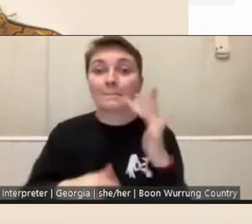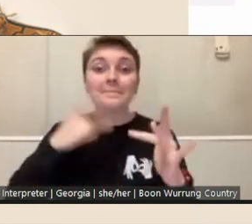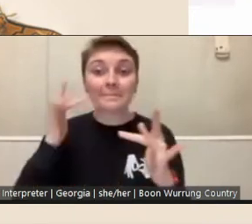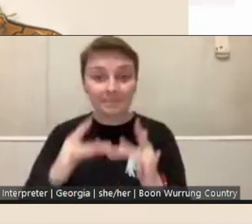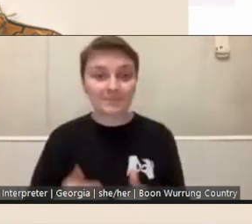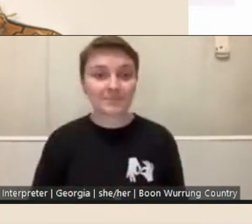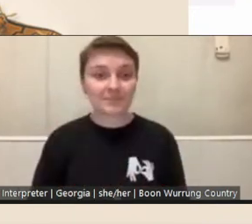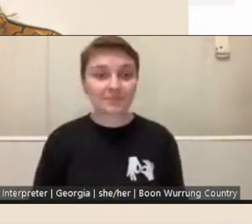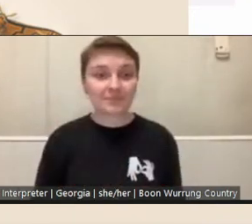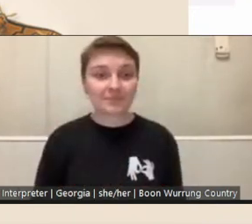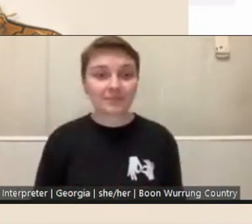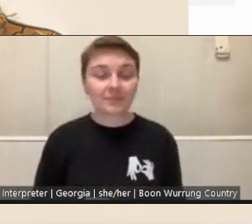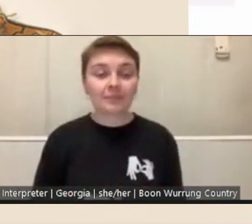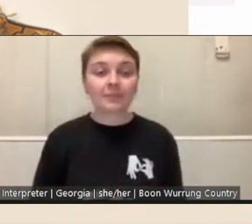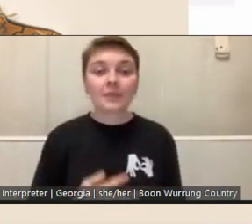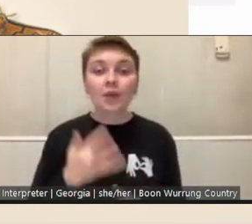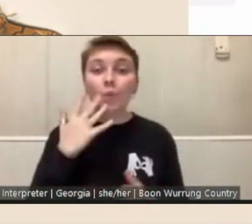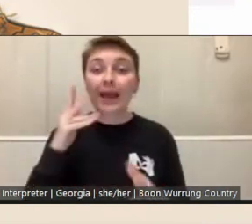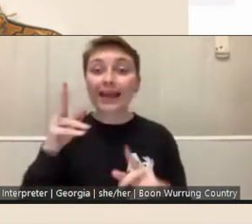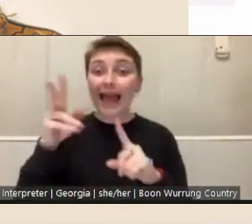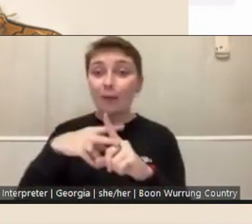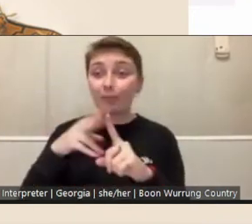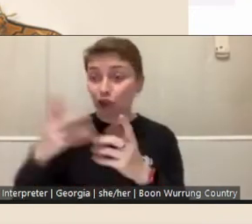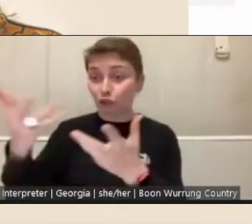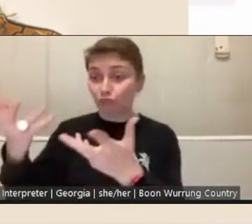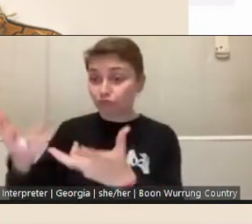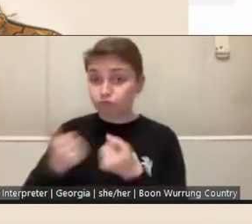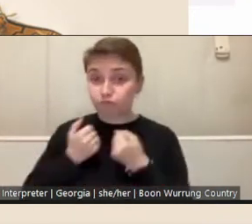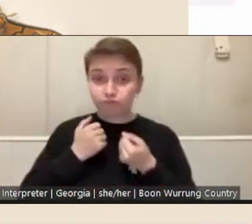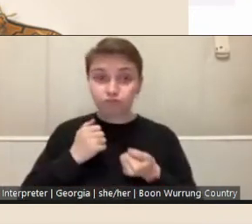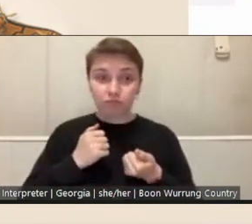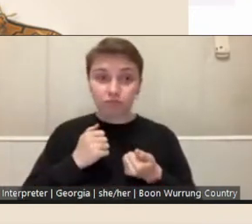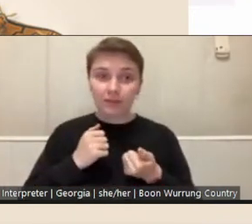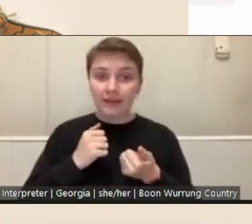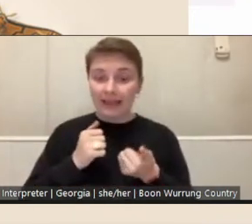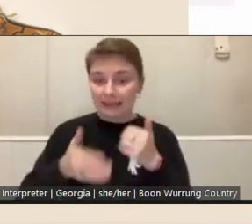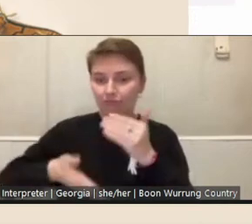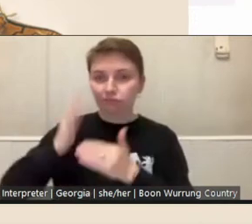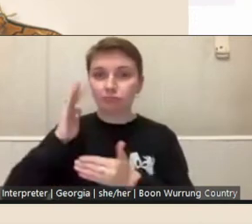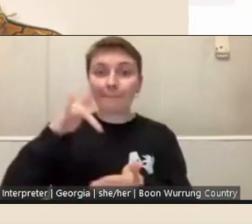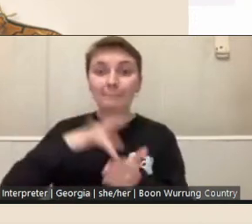Once all applications are in, no later than midnight on Sunday the 5th of September,